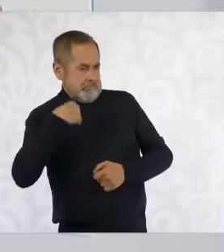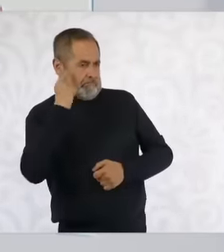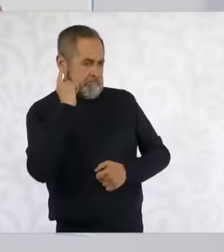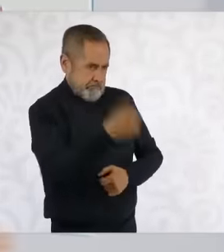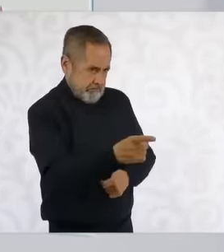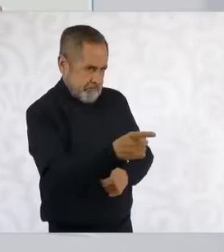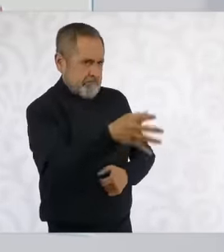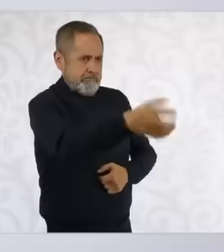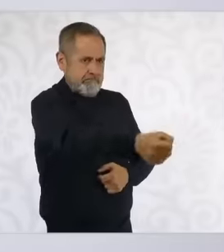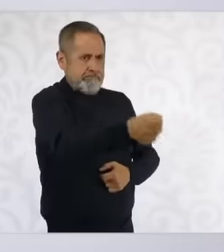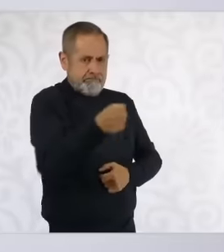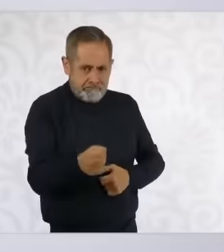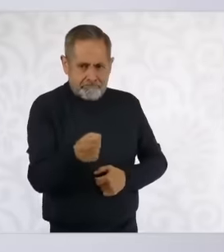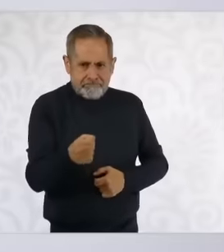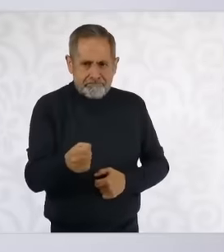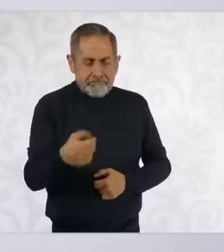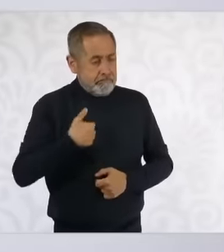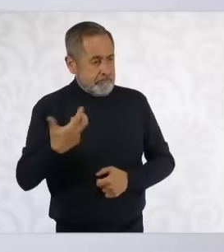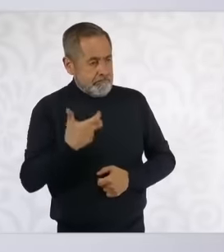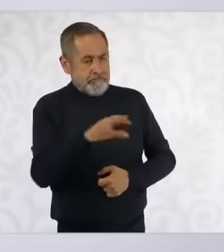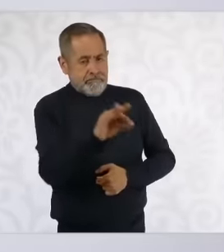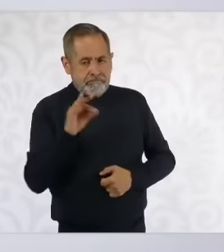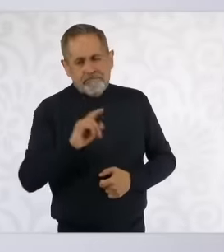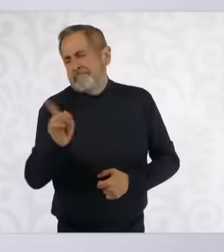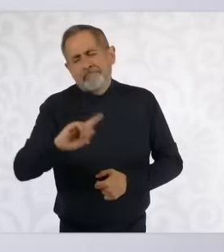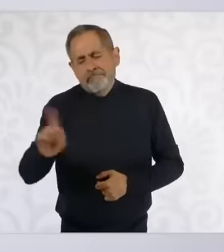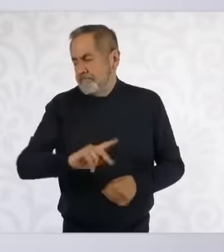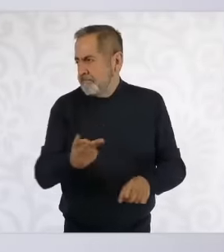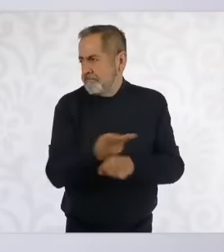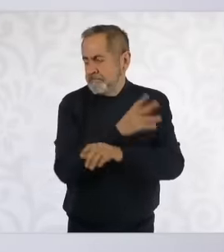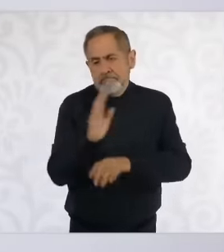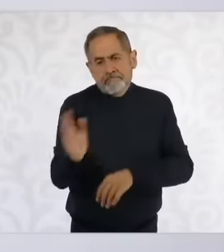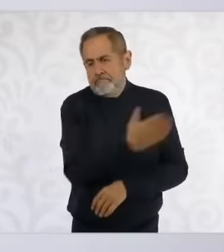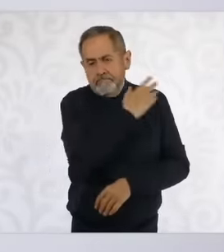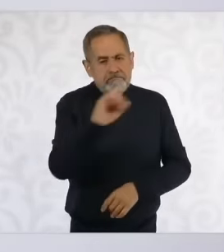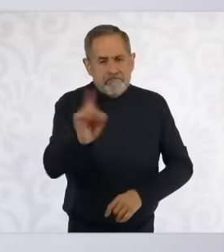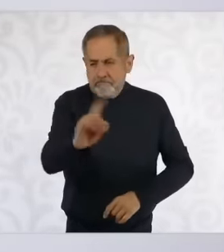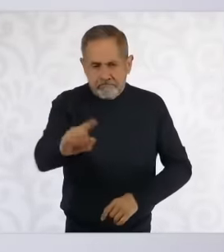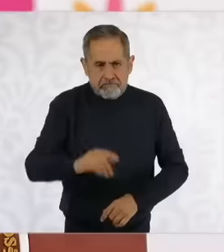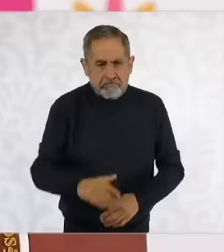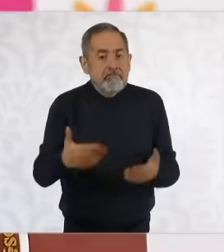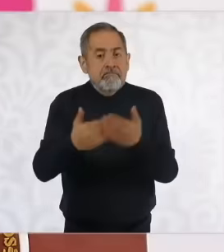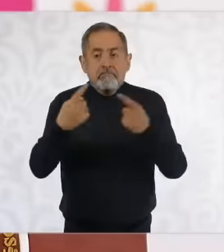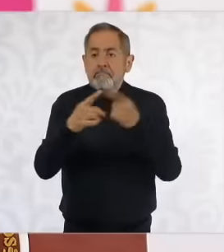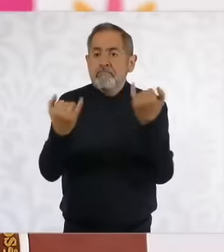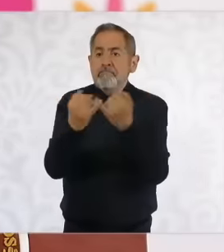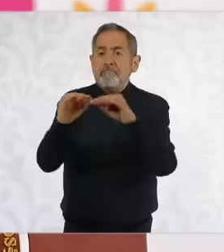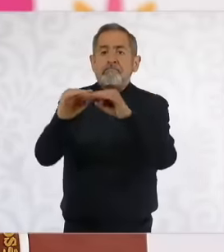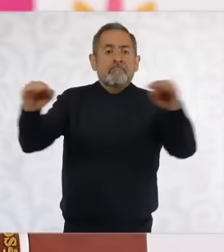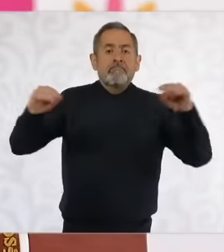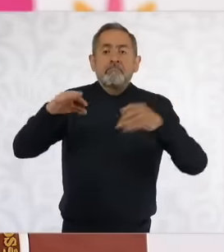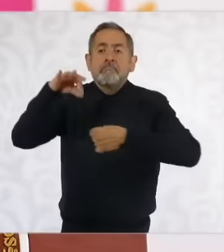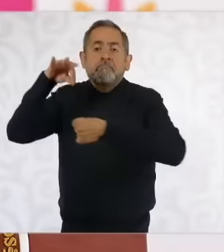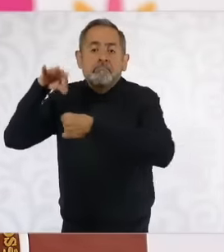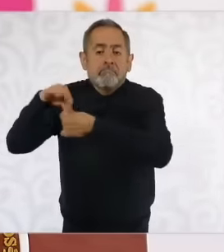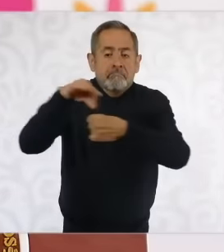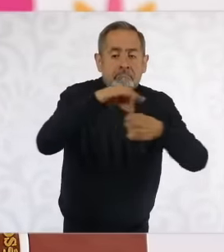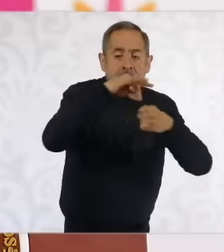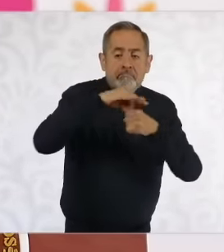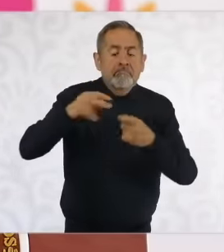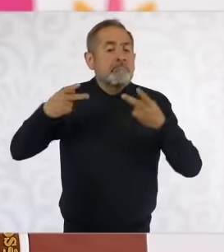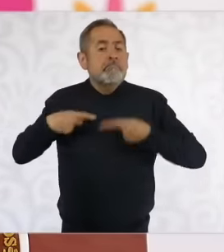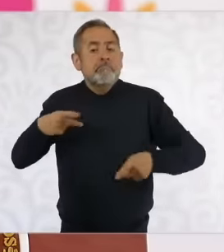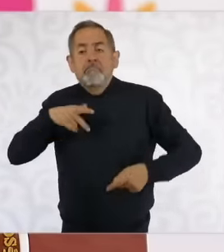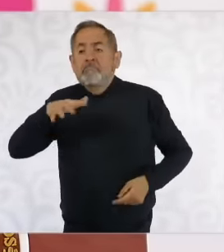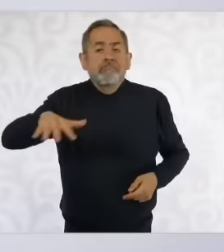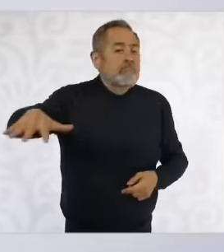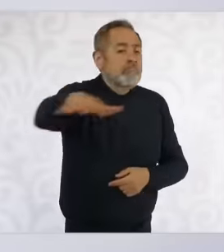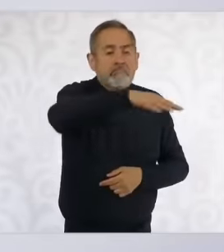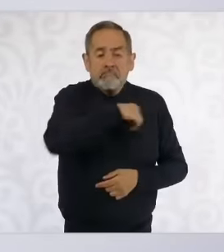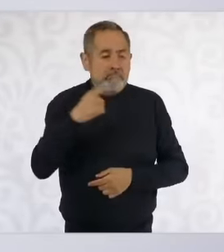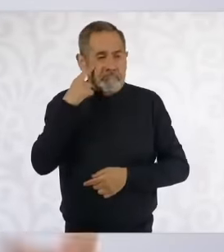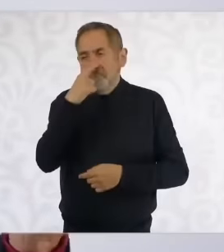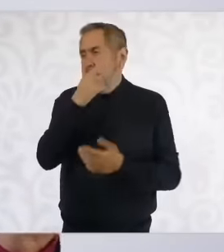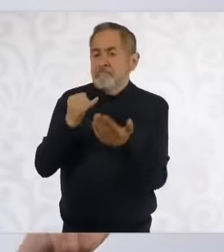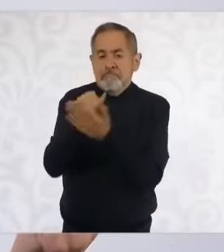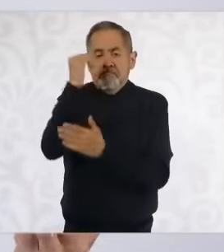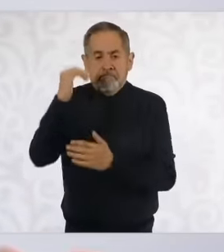. of the people, which is the essence of